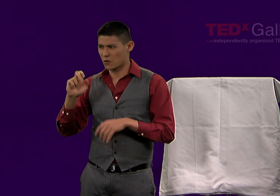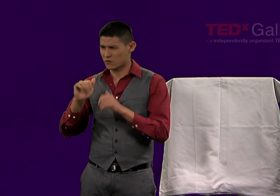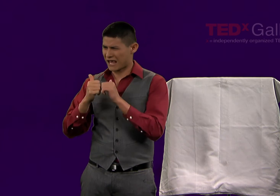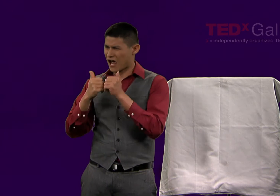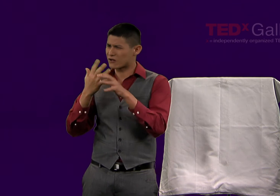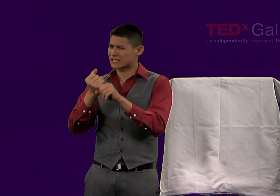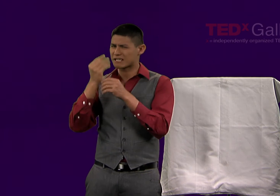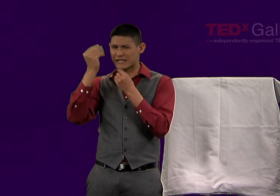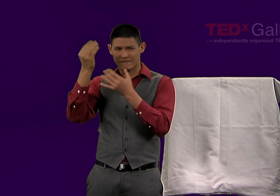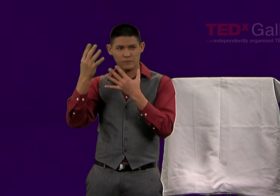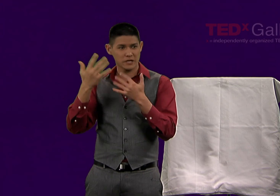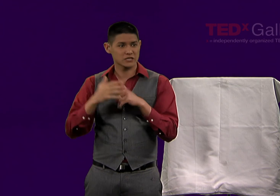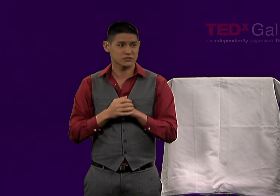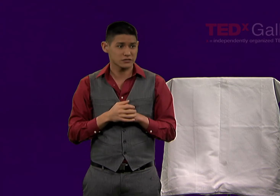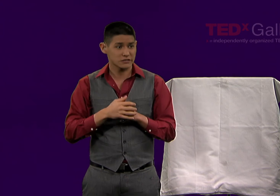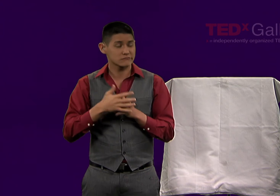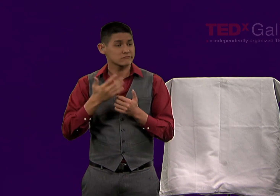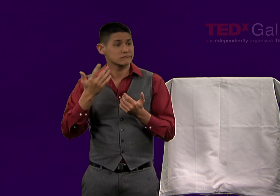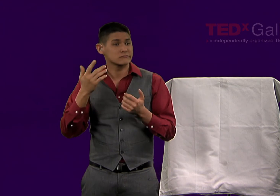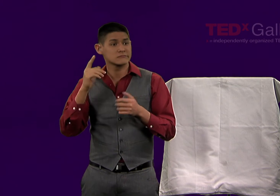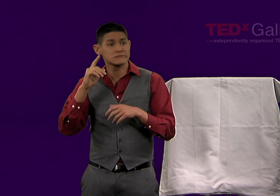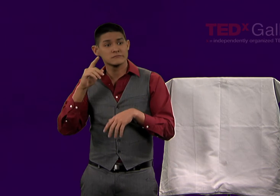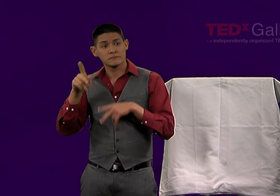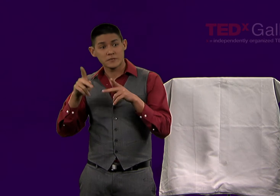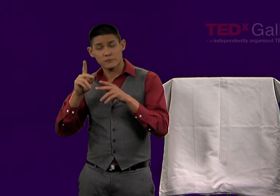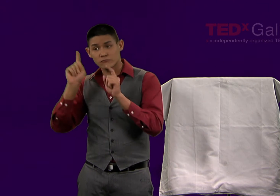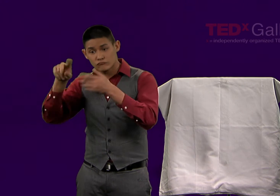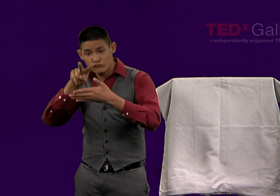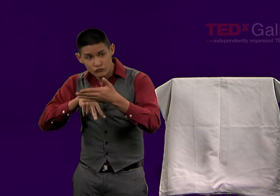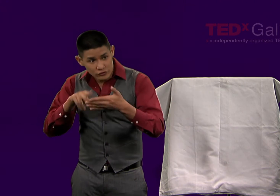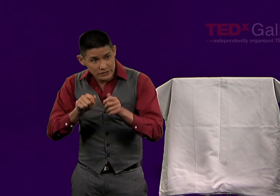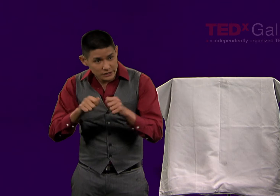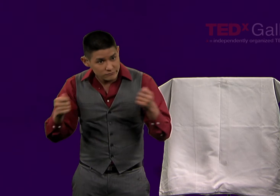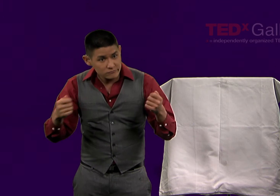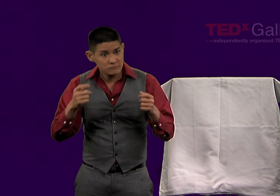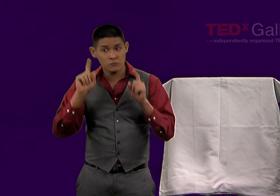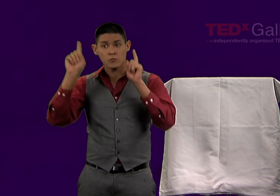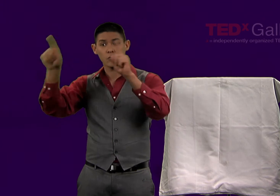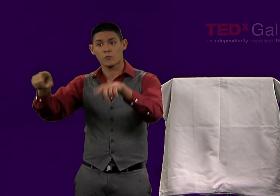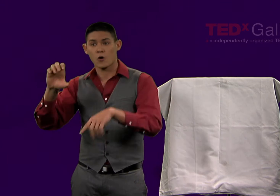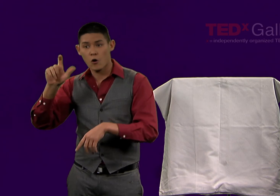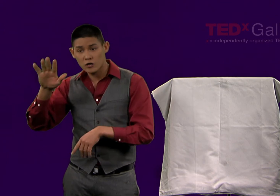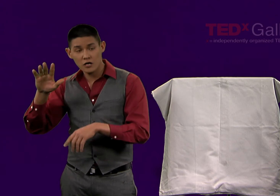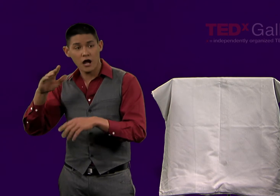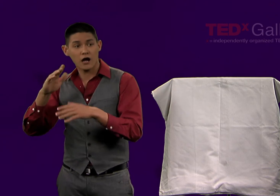well before smartphones. Accessing information was very different. You could read it in a written form,